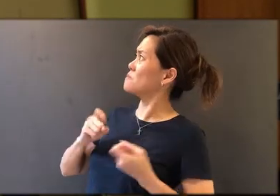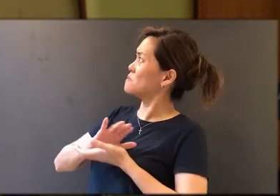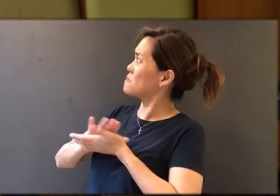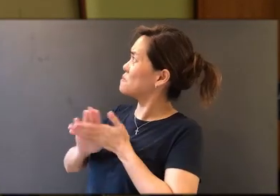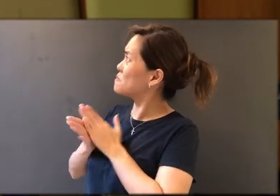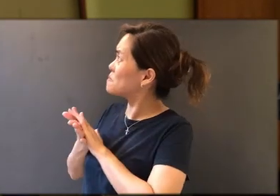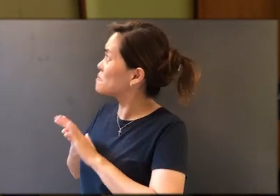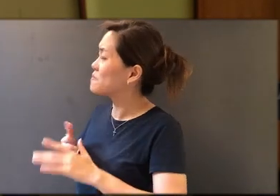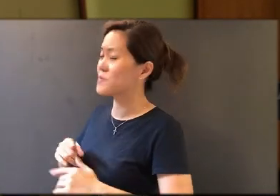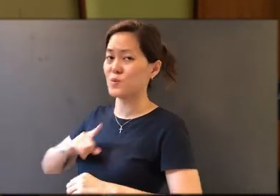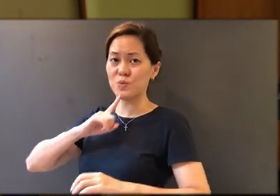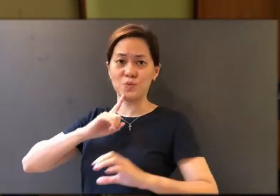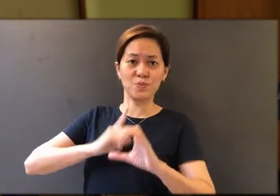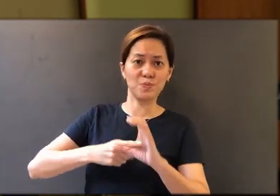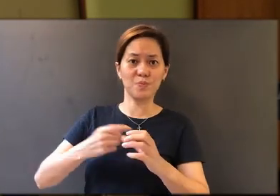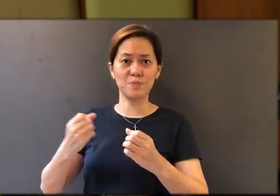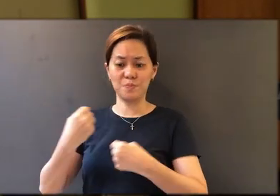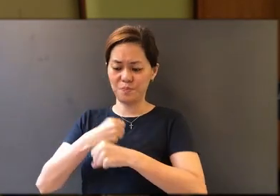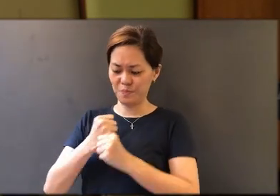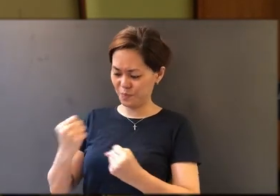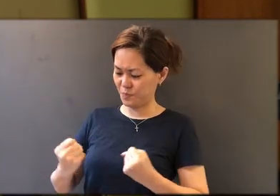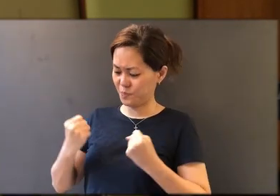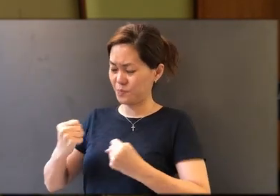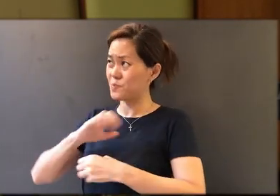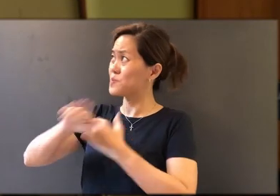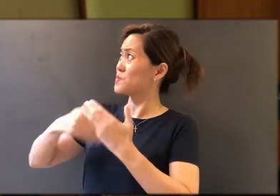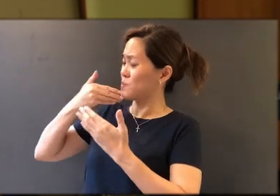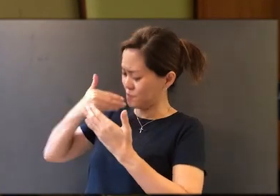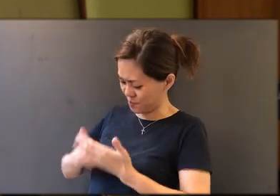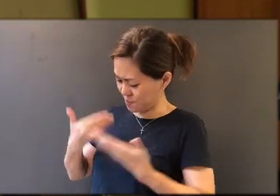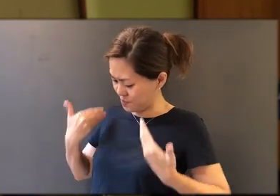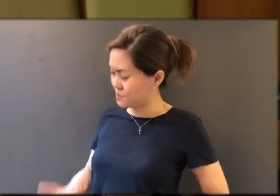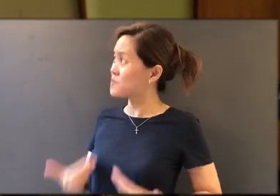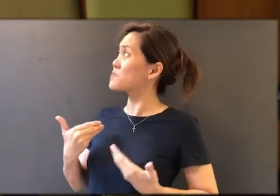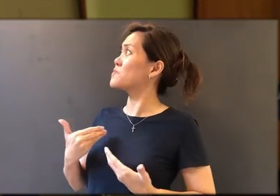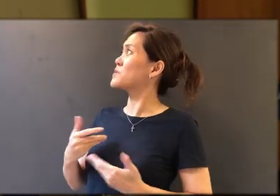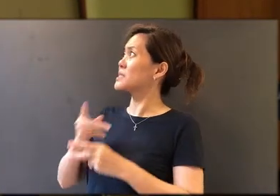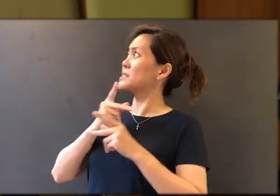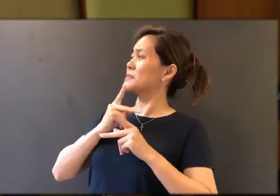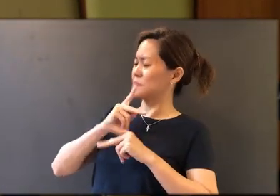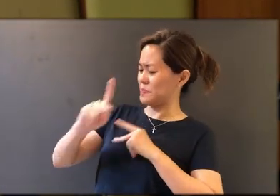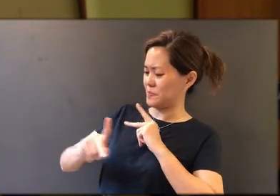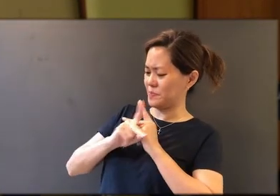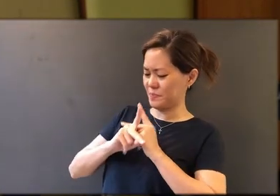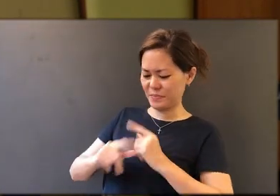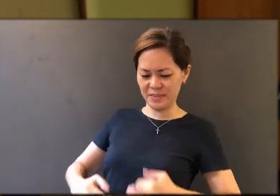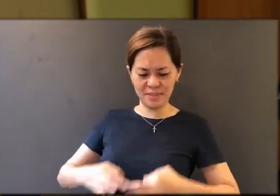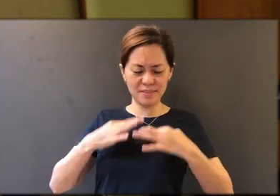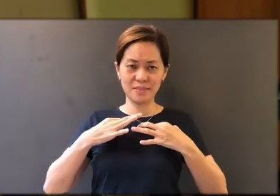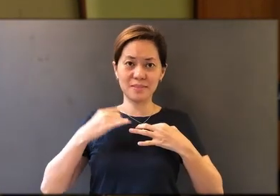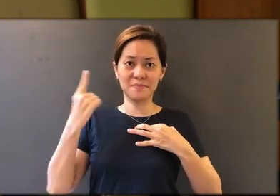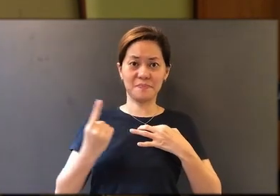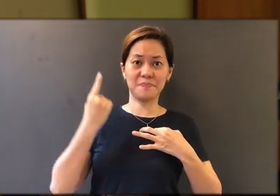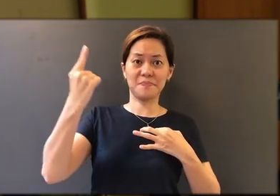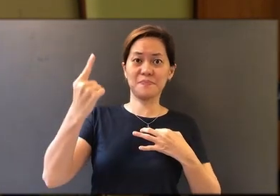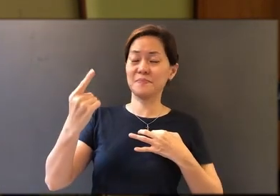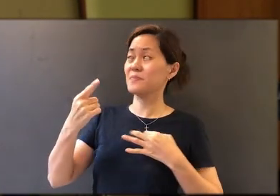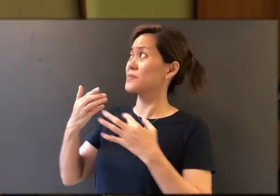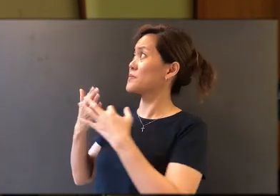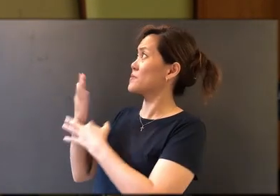Confirm and strengthen us in all goodness, and keep us in life eternal through the name of Jesus Christ